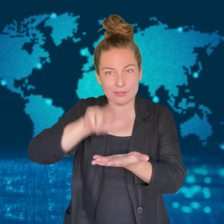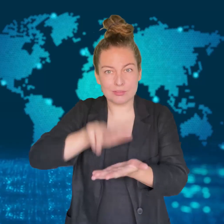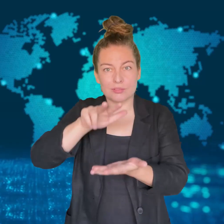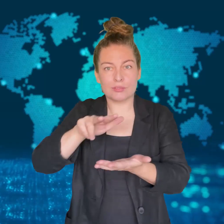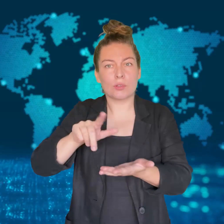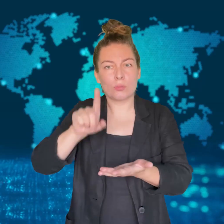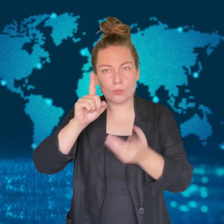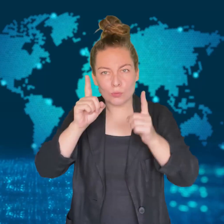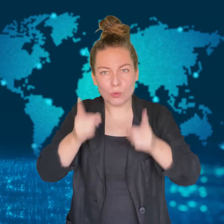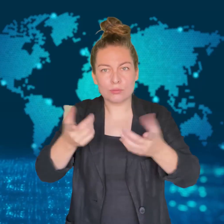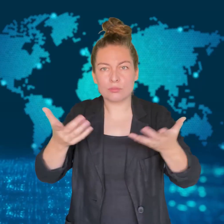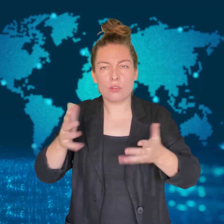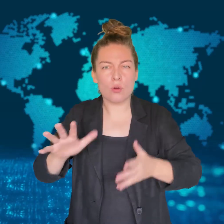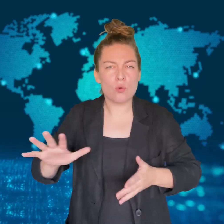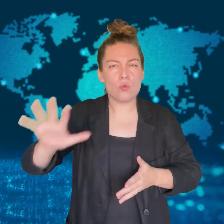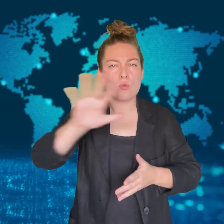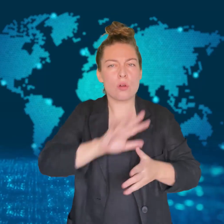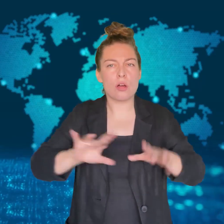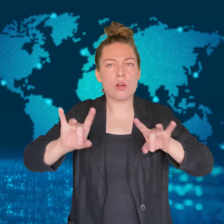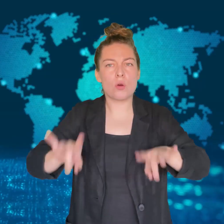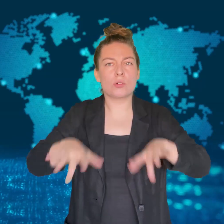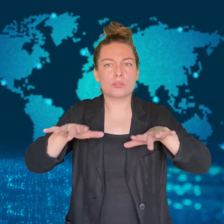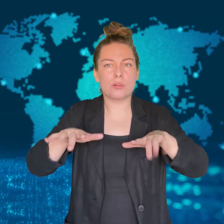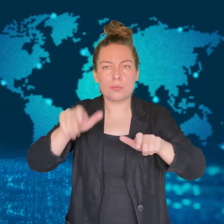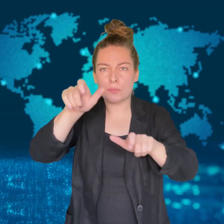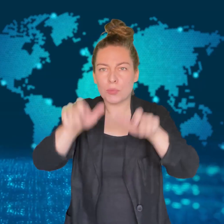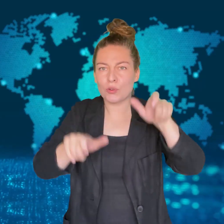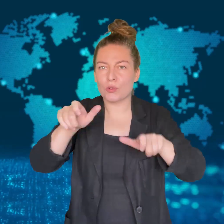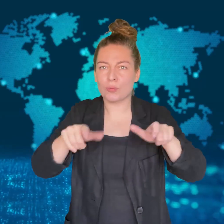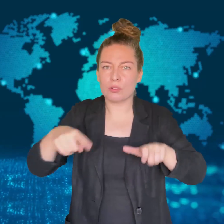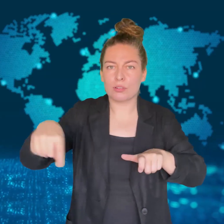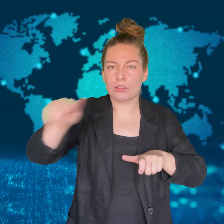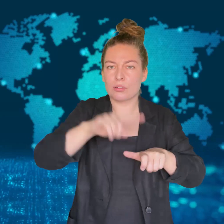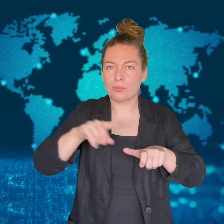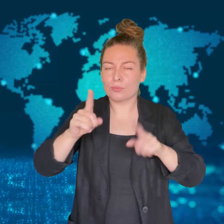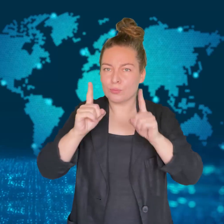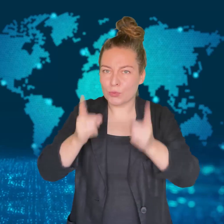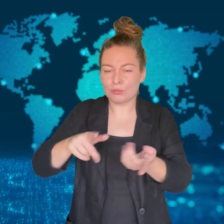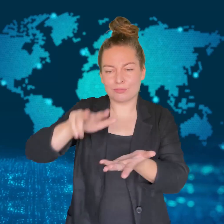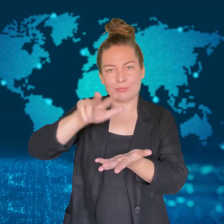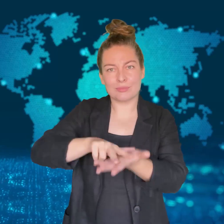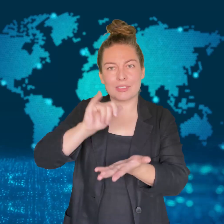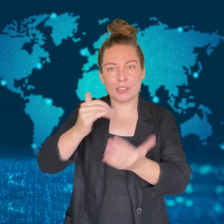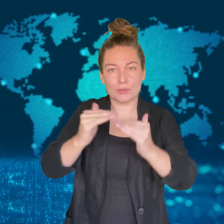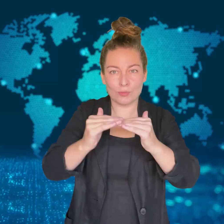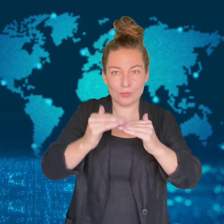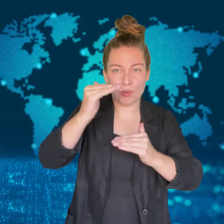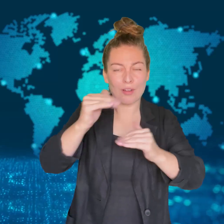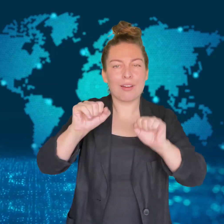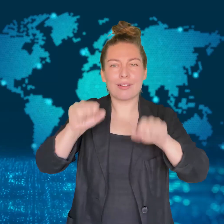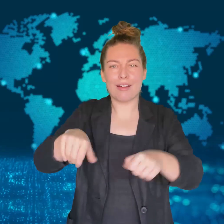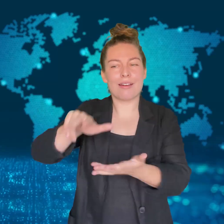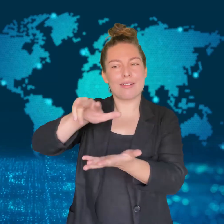It would have taken a majority of votes nationally in order for it to pass.